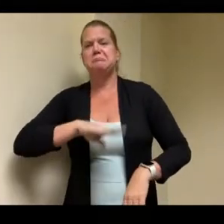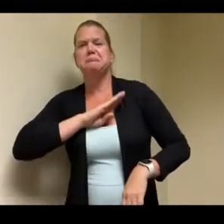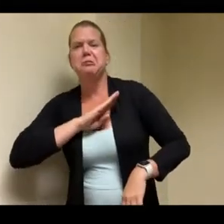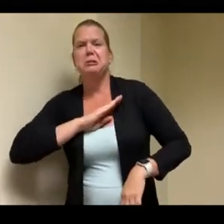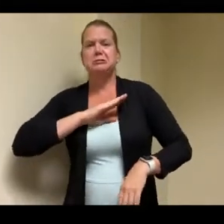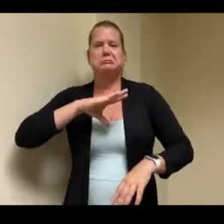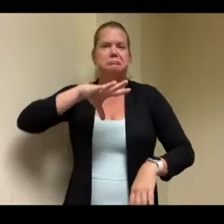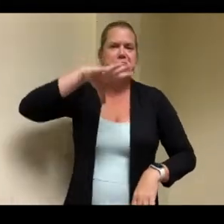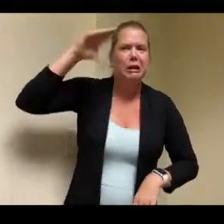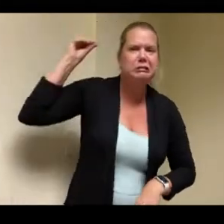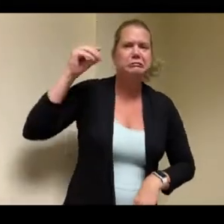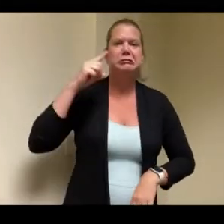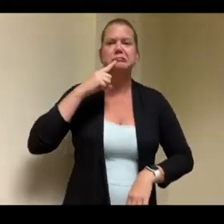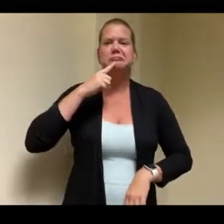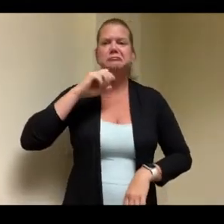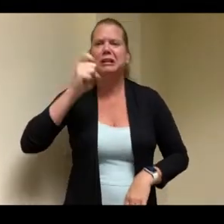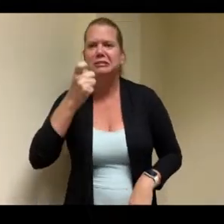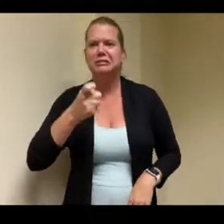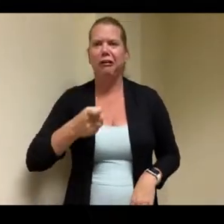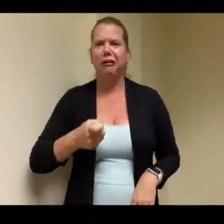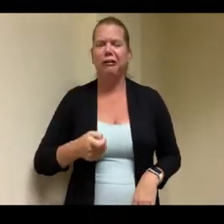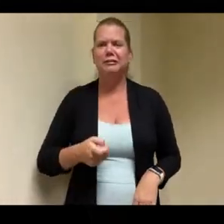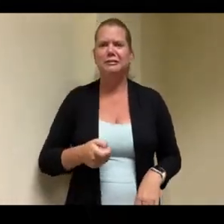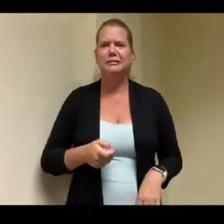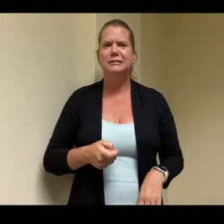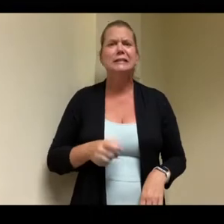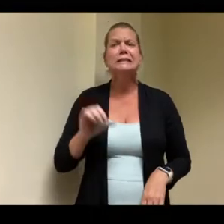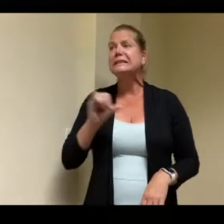if i met you at a bar and had a beer we would have the same type of